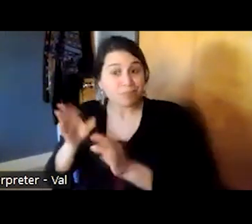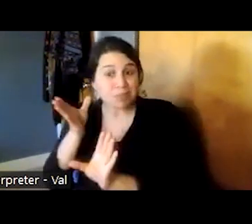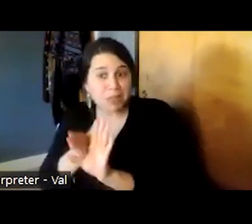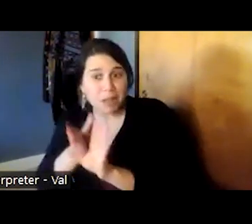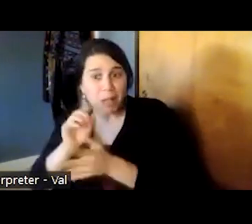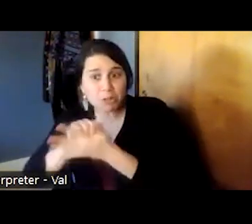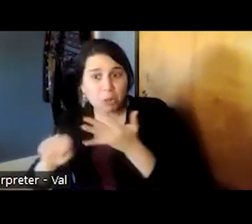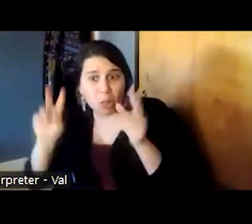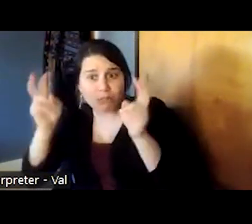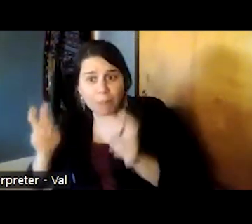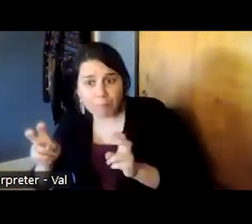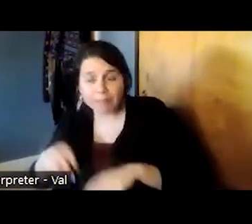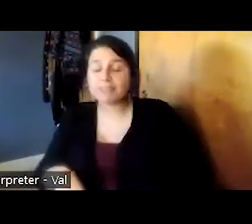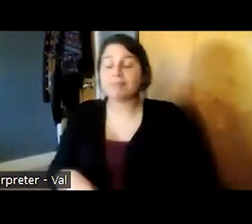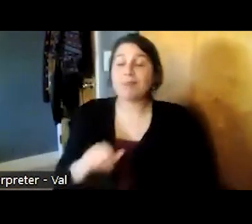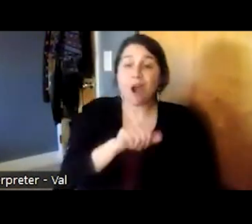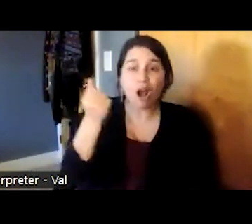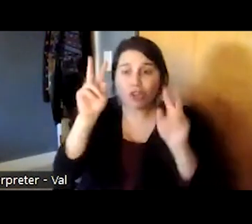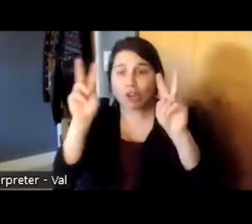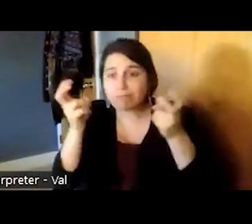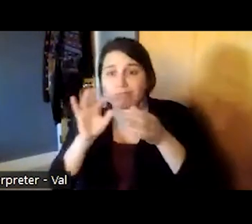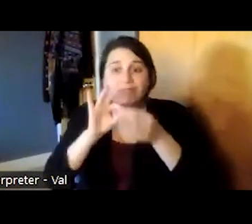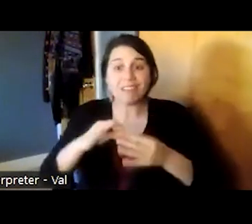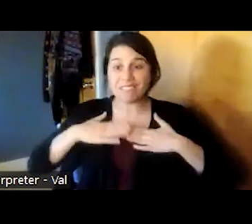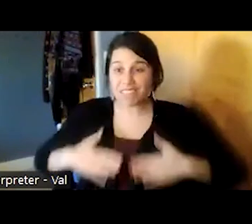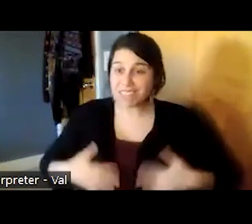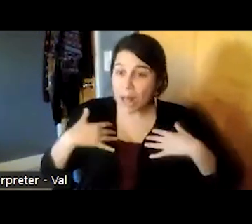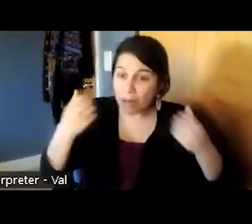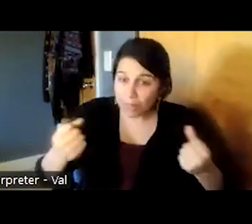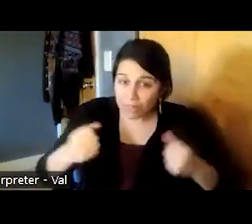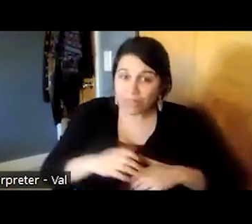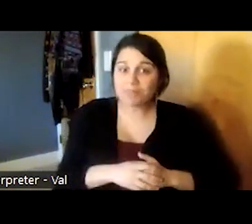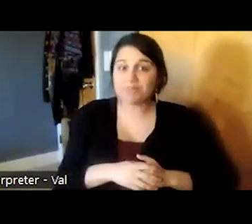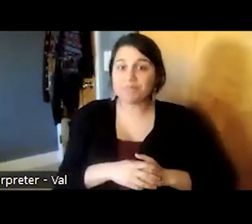but on topics pertaining to physical health as well because often persons